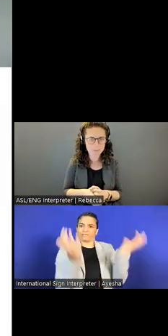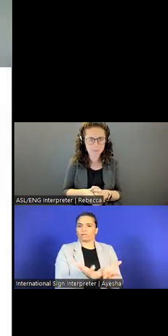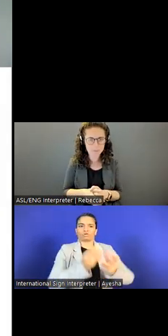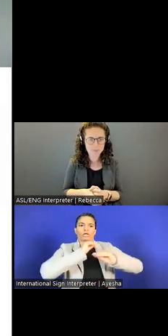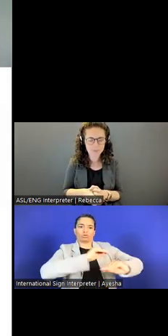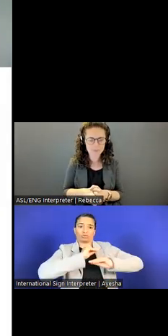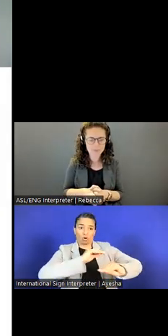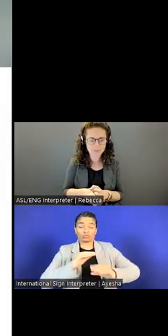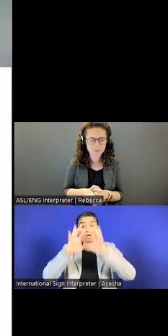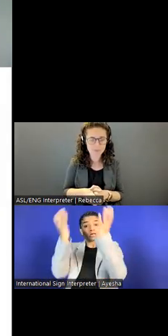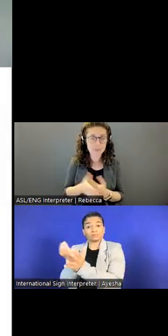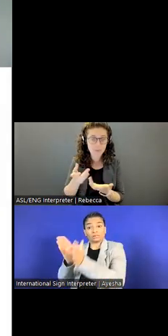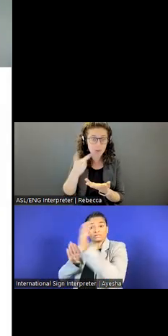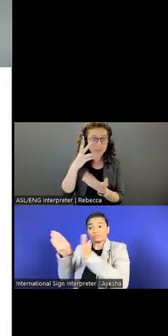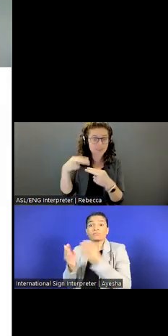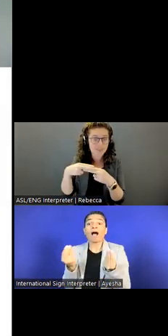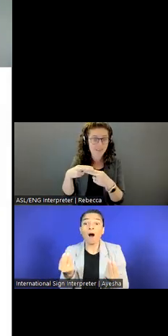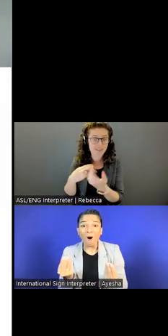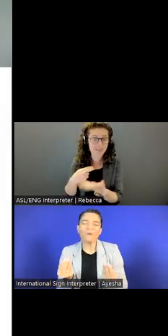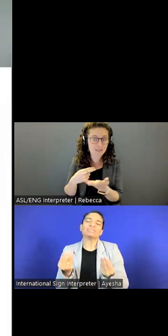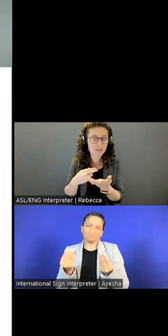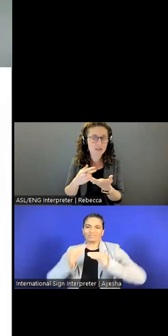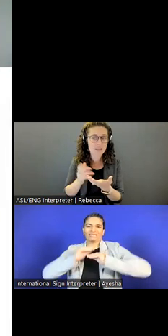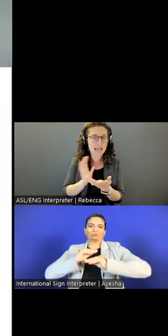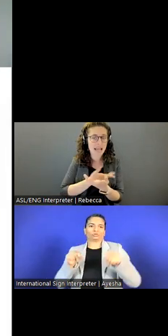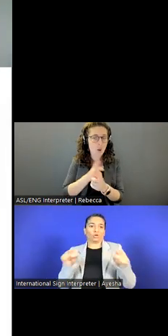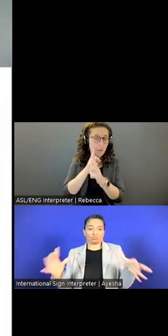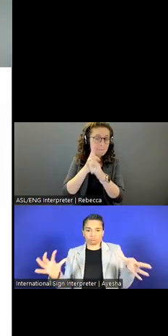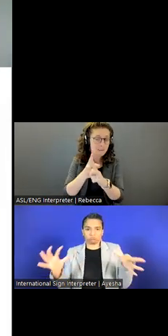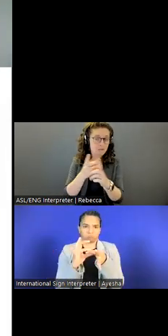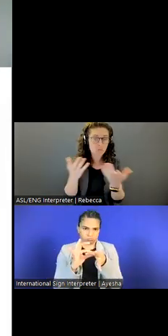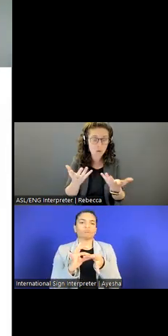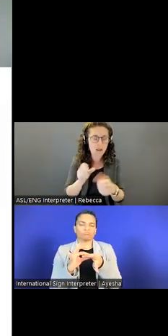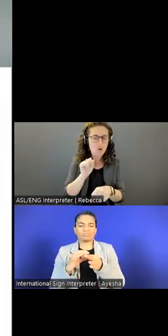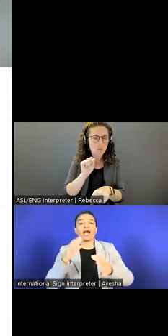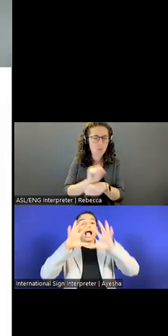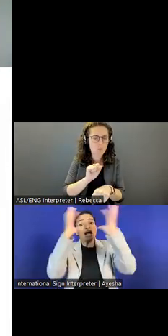Now on the slide you'll see our overarching mission is to work globally to enhance the